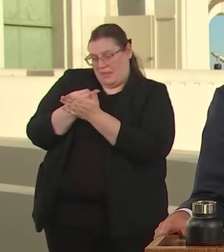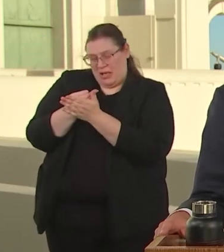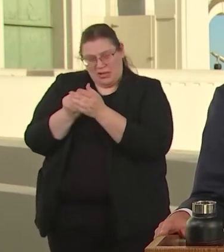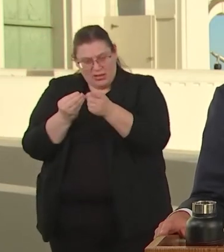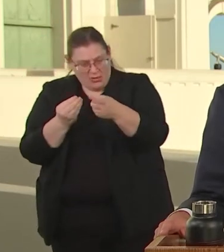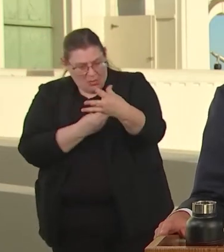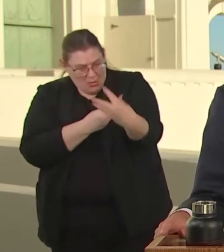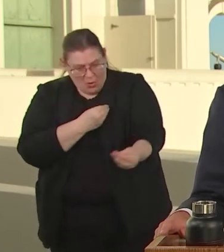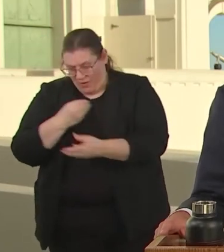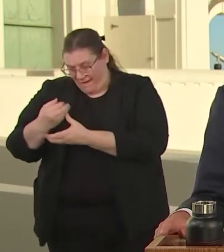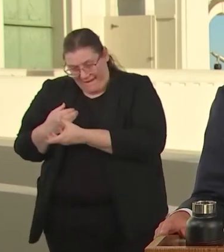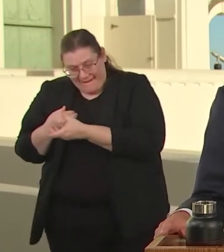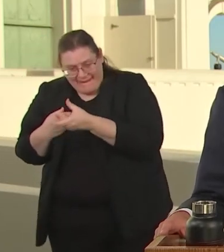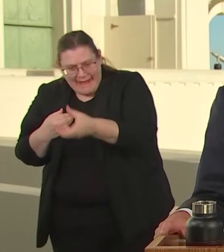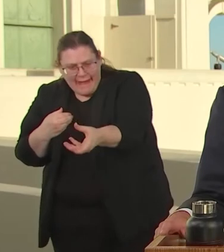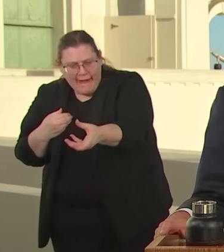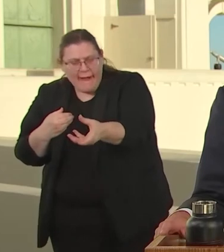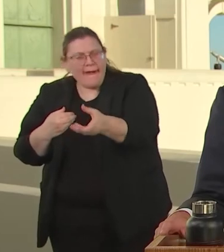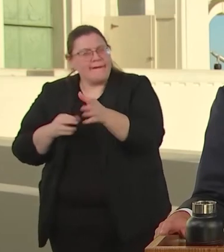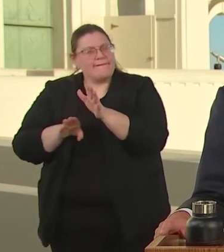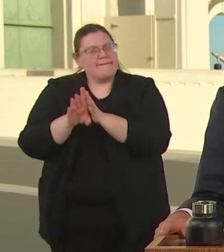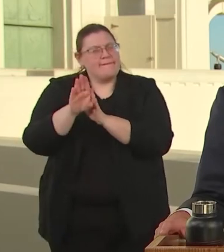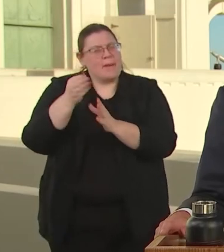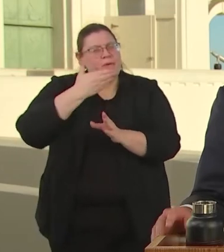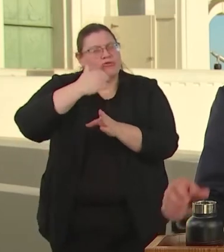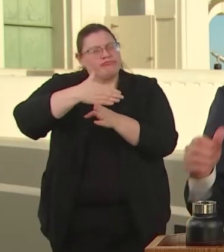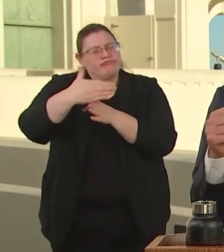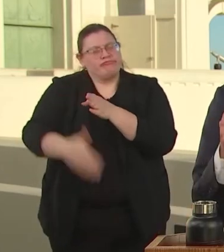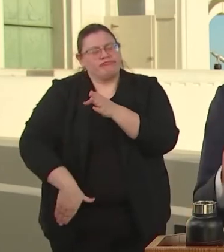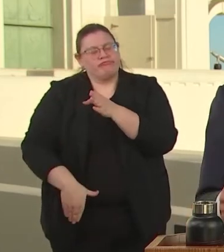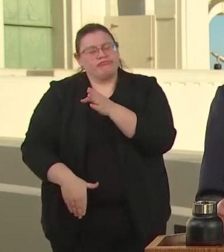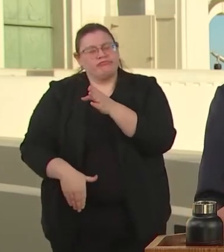POOR IT CREATES BETTER OUTCOMES T COVERS CHILDCARE, IT PUTS